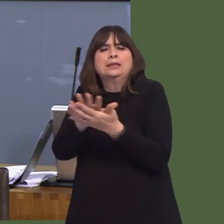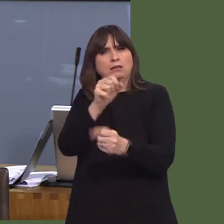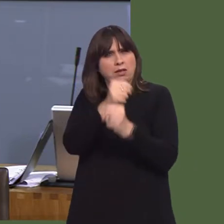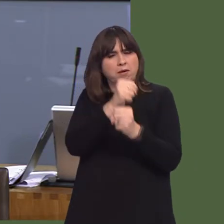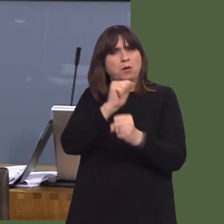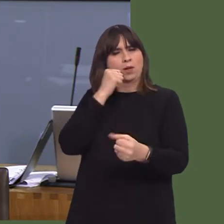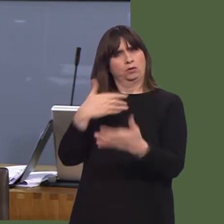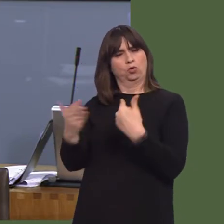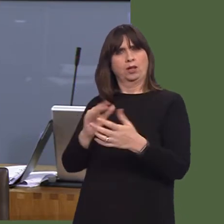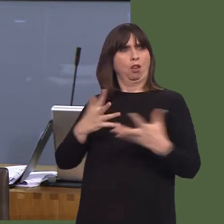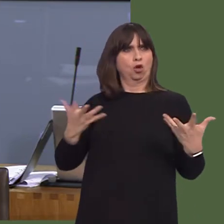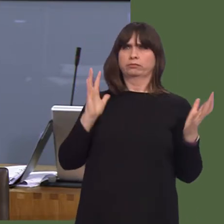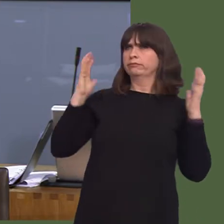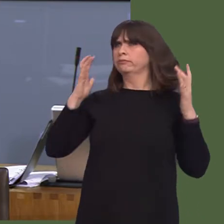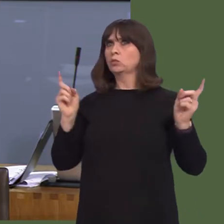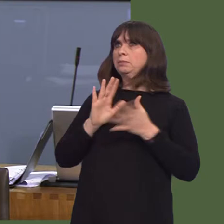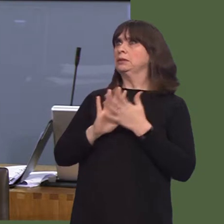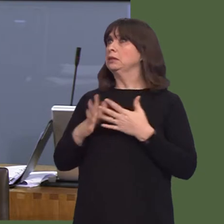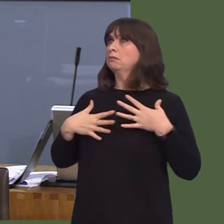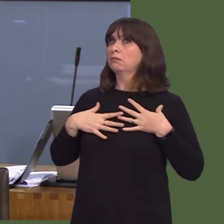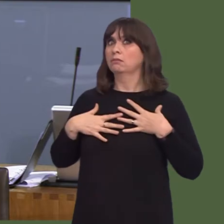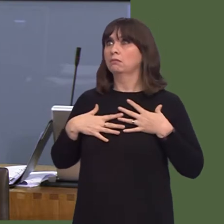a bare mention in this document.